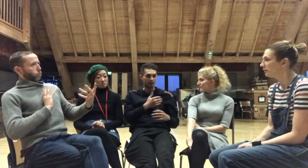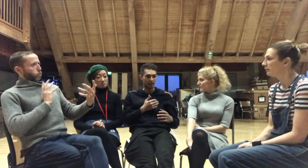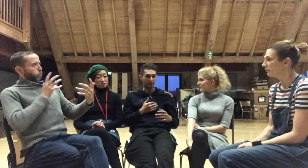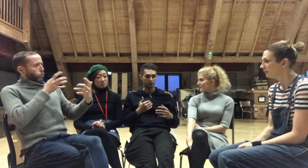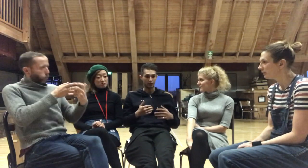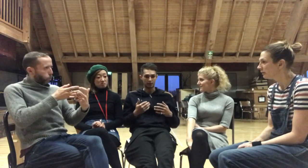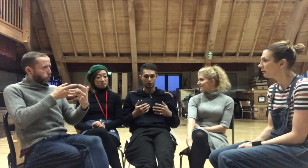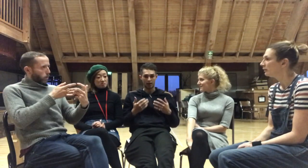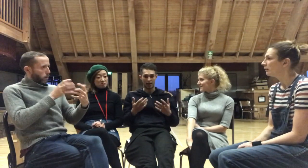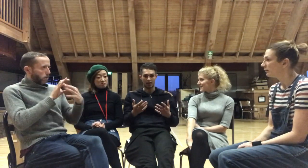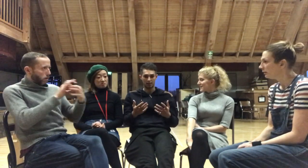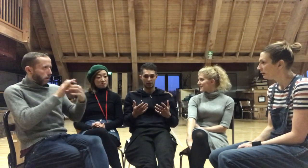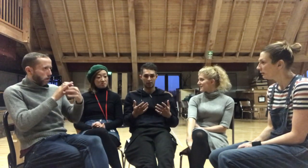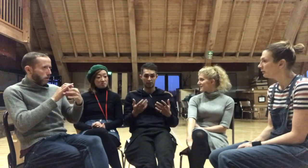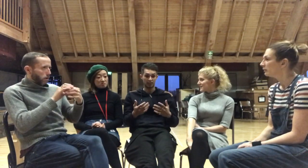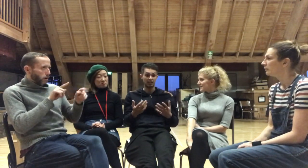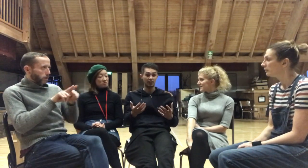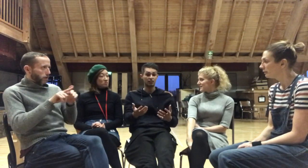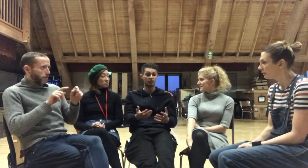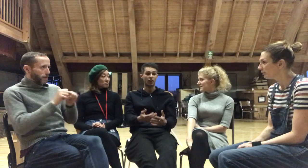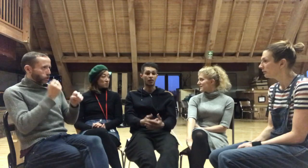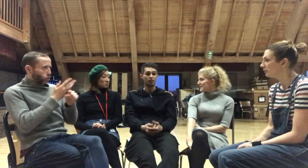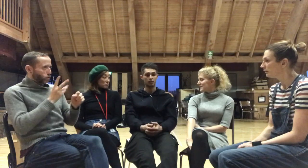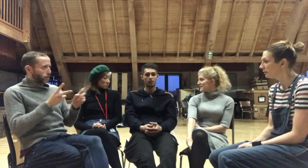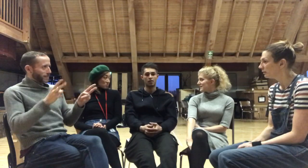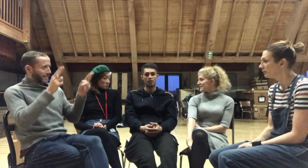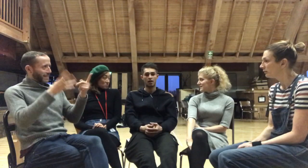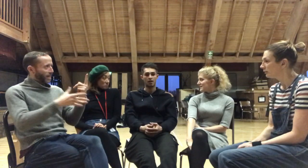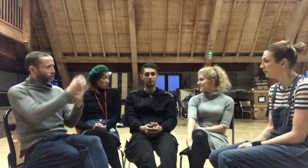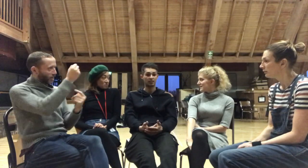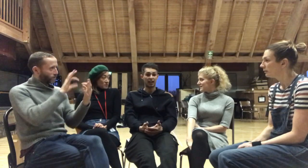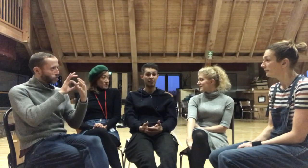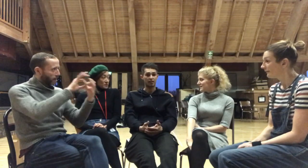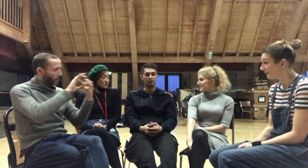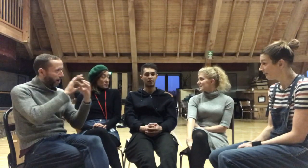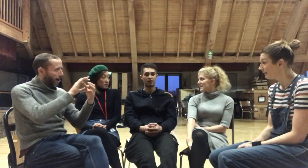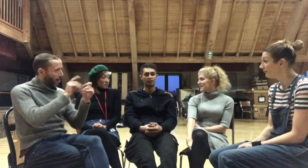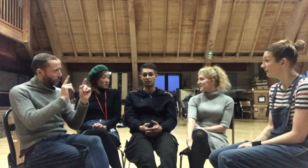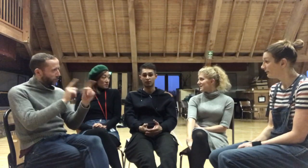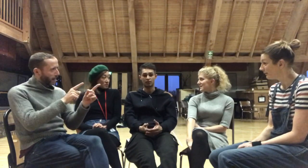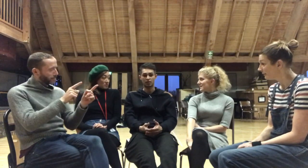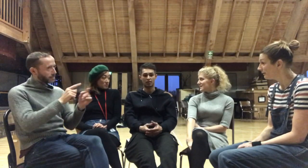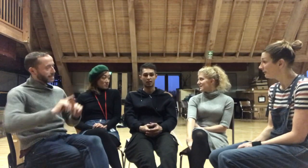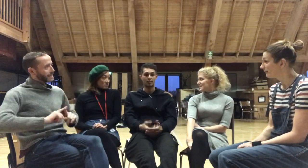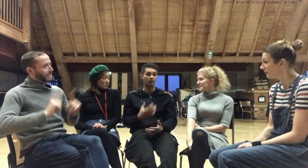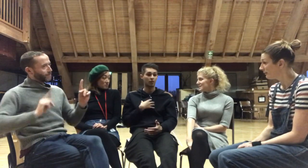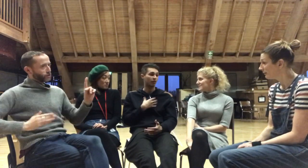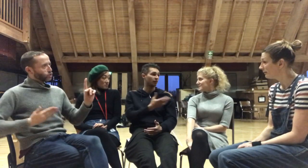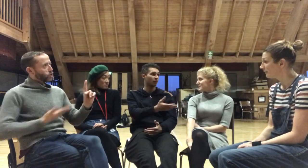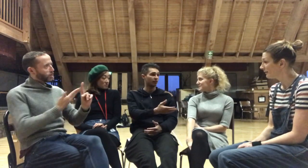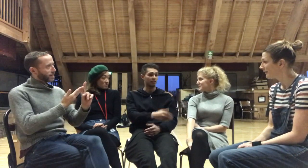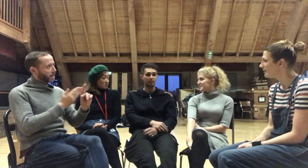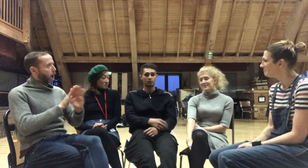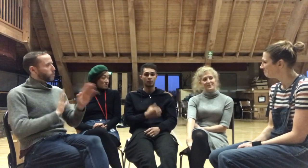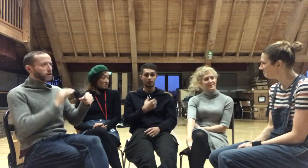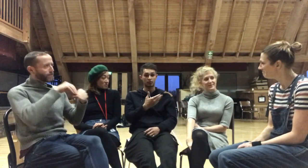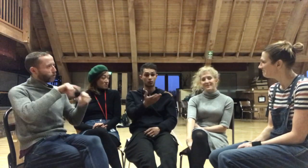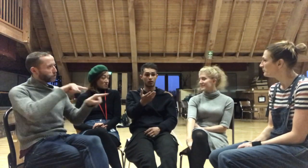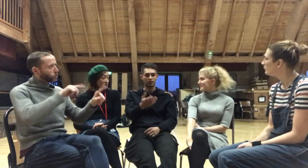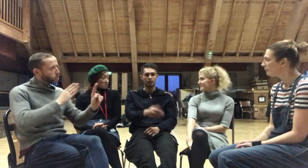together to reach where the scene needs to go together, and that's a different journey. I mean I'm not involved with any scenes with you, but just to watch how